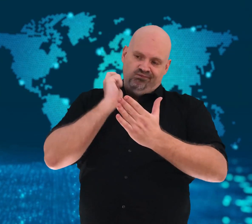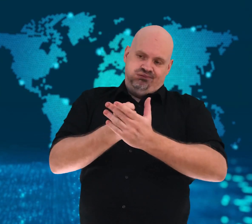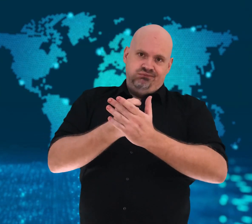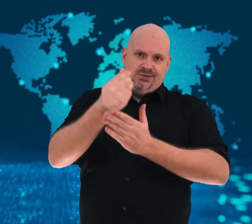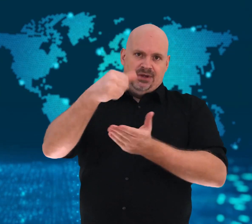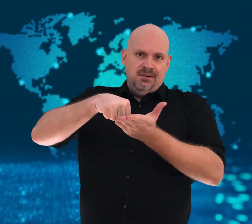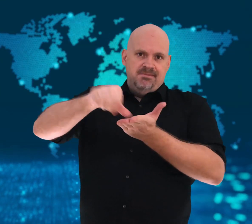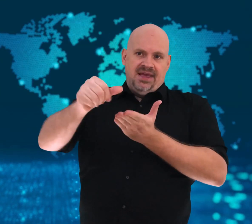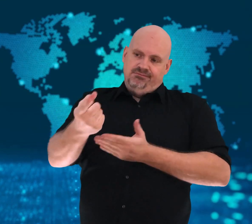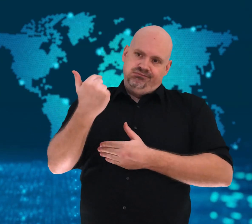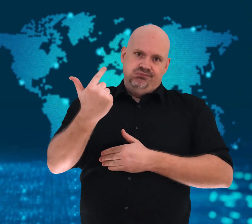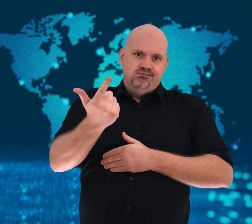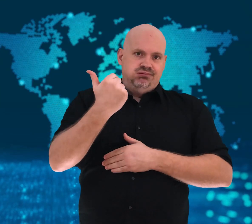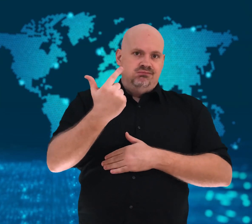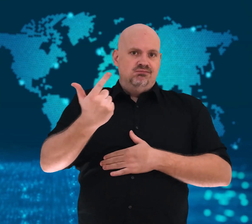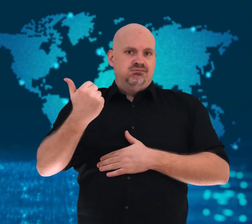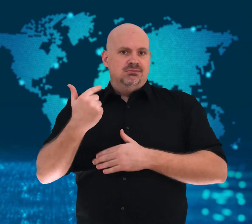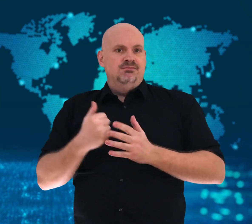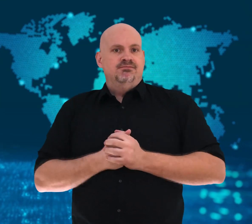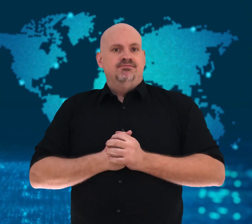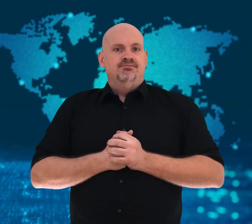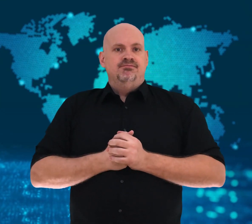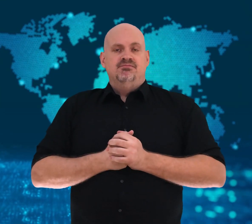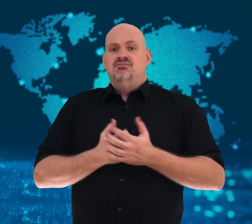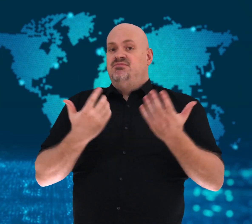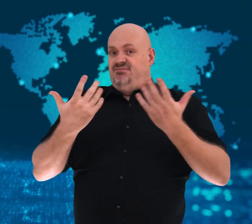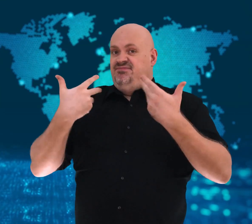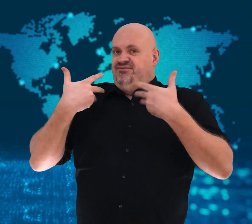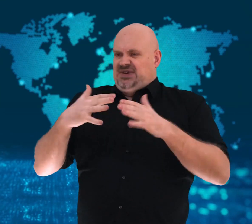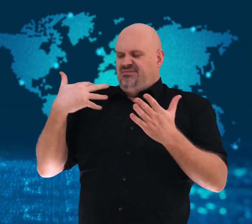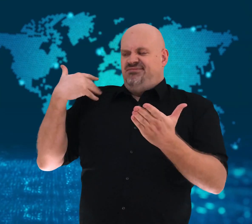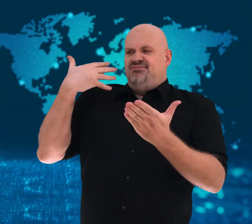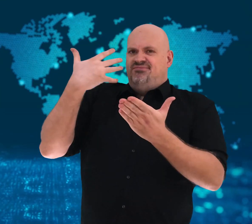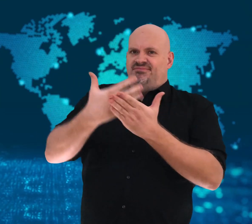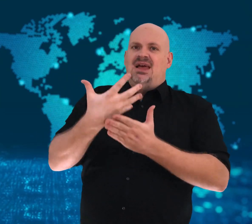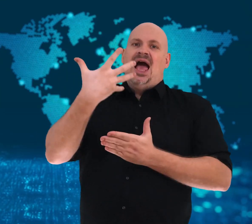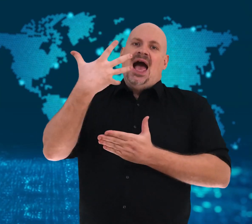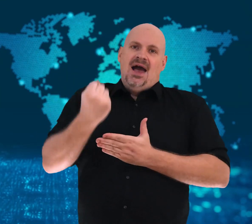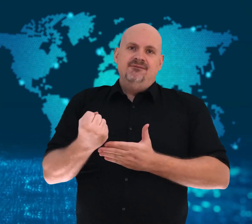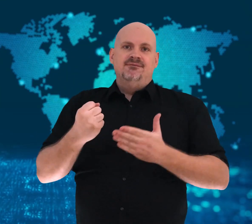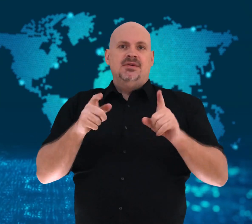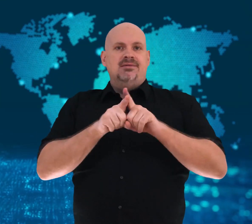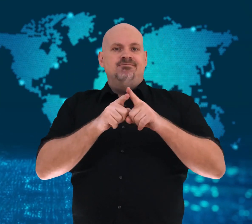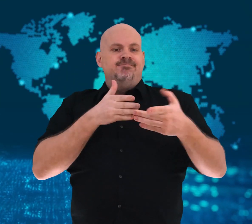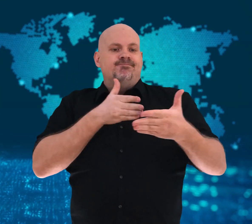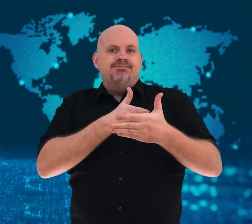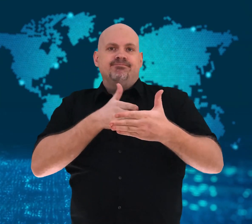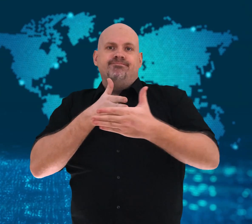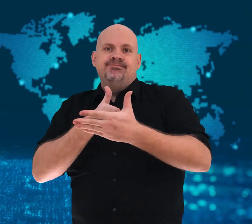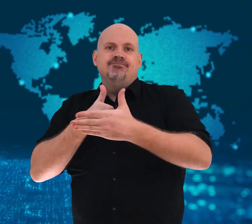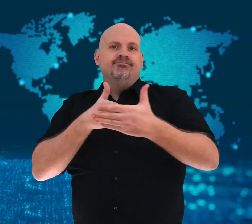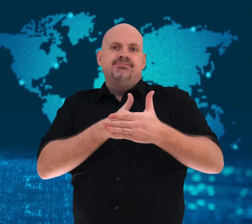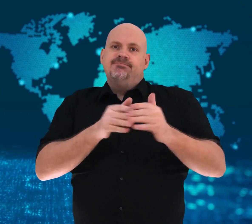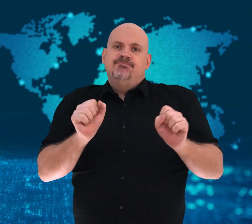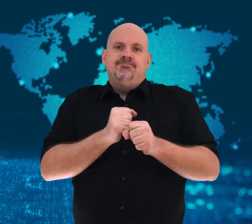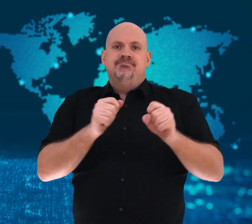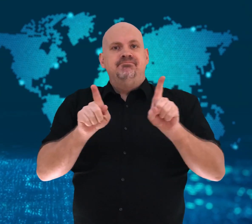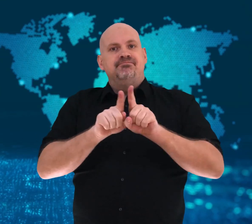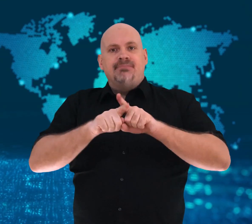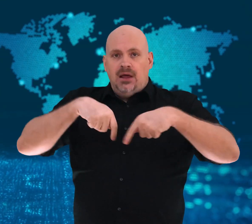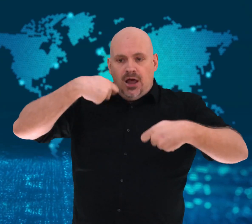They have already lost some privileges in public places like